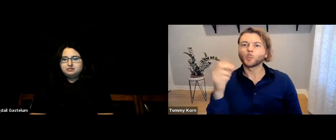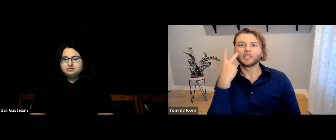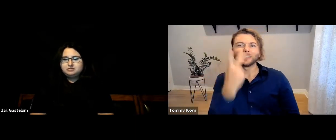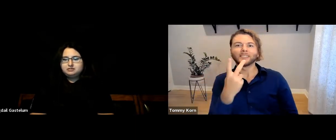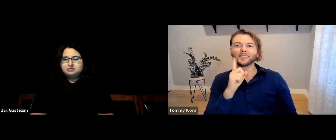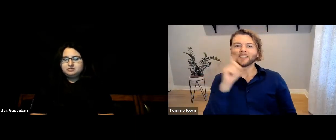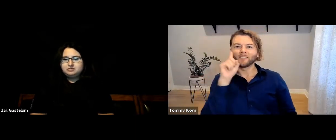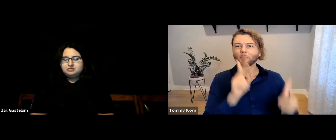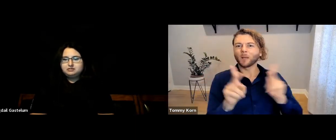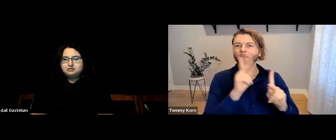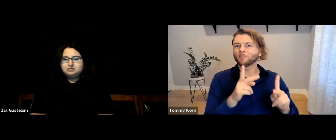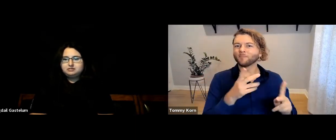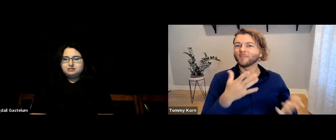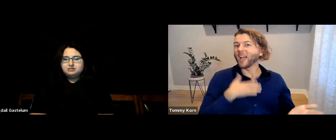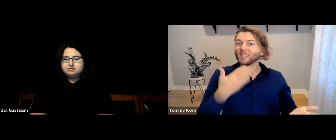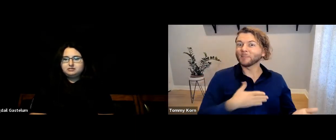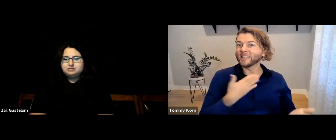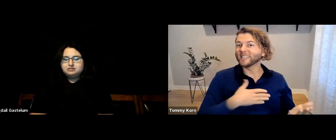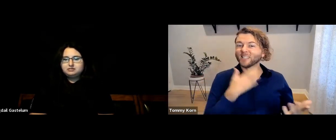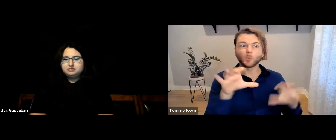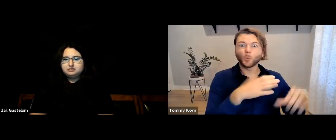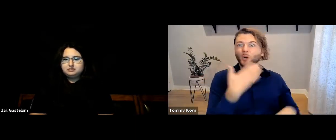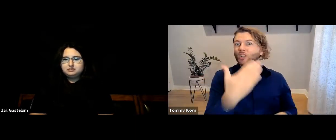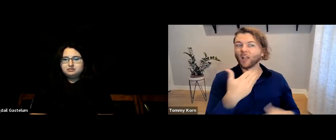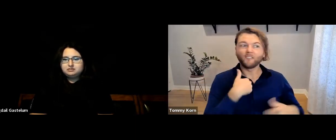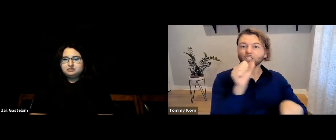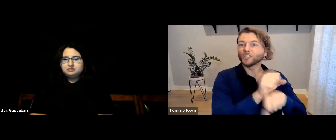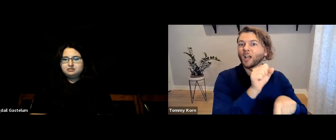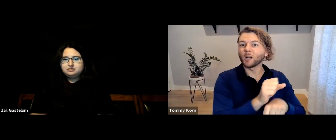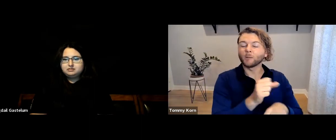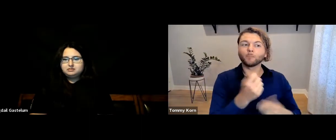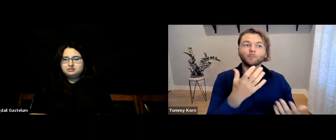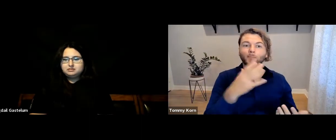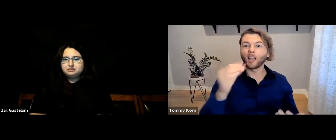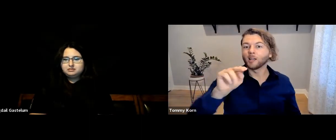to see other Deaf people being happy, doing well, and having jobs.